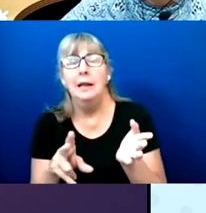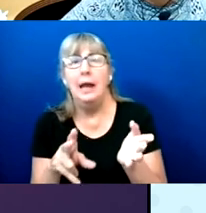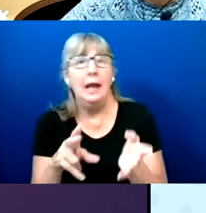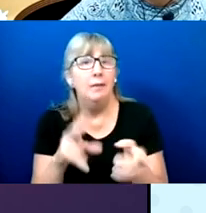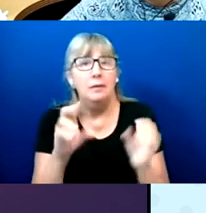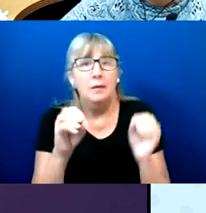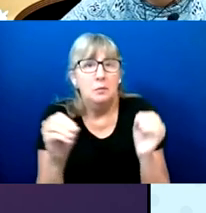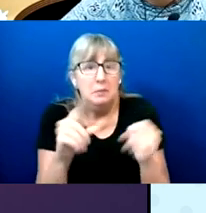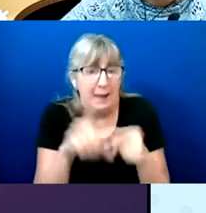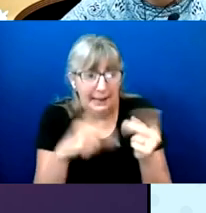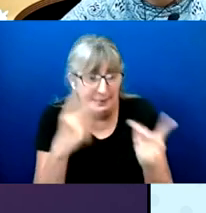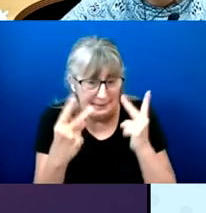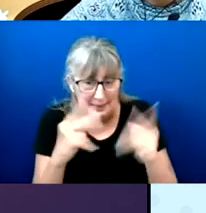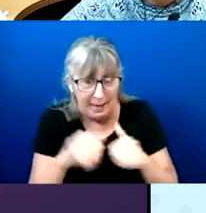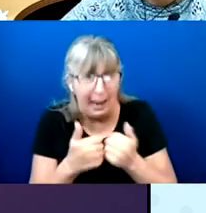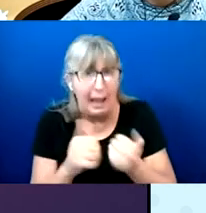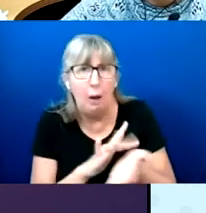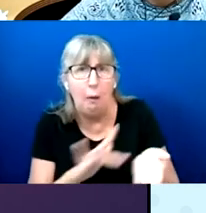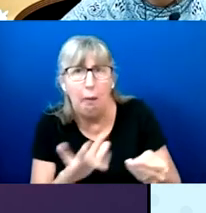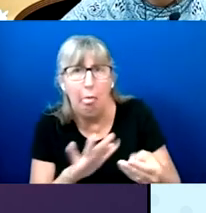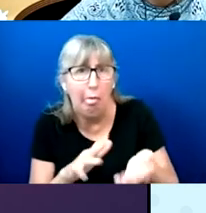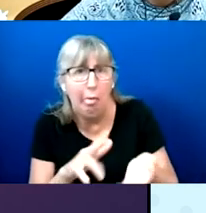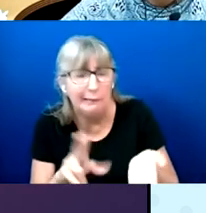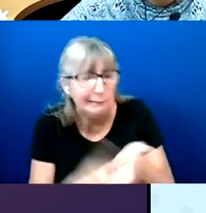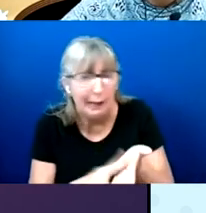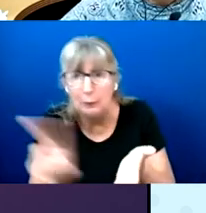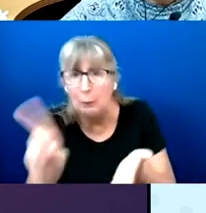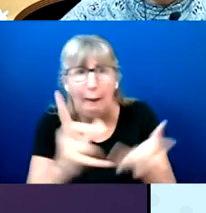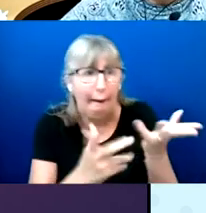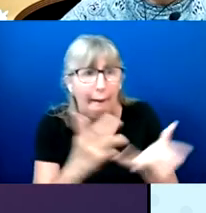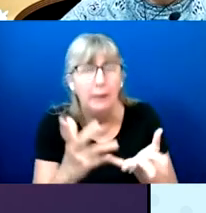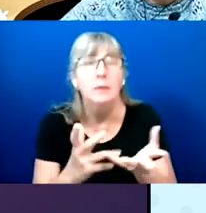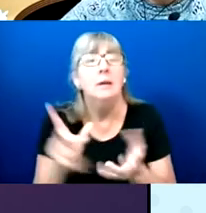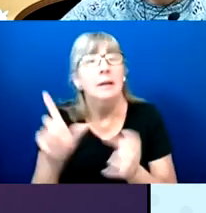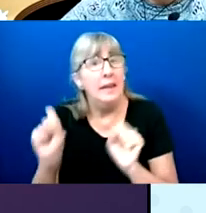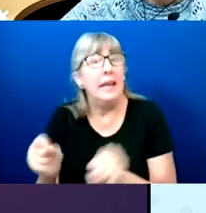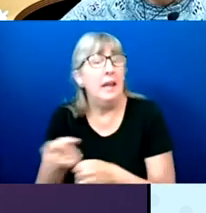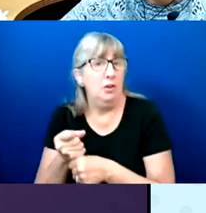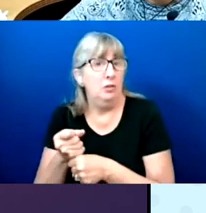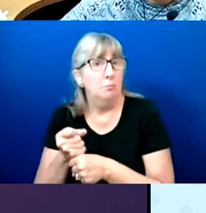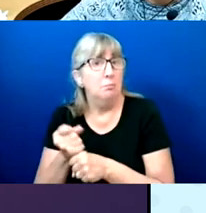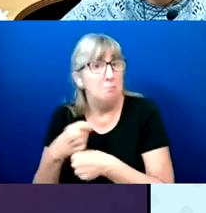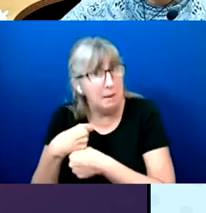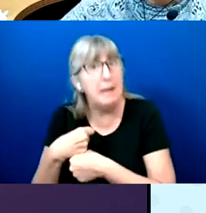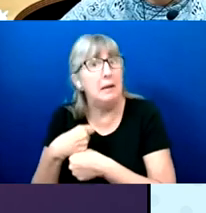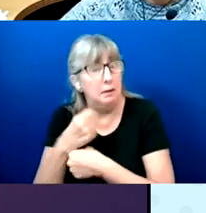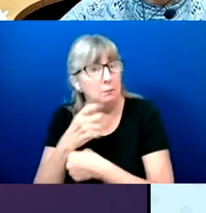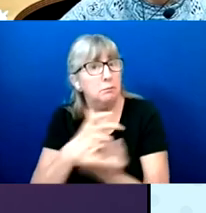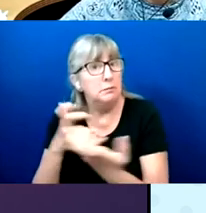although there are some ways that can be made accessible. But the return of the ballot continues to be a problem.